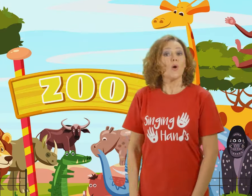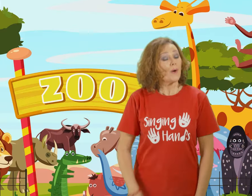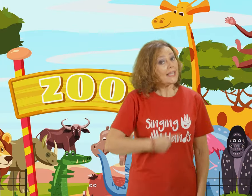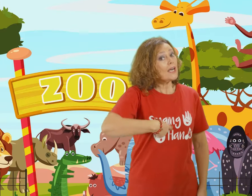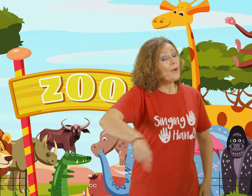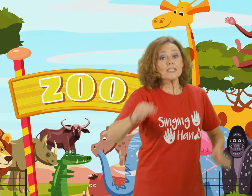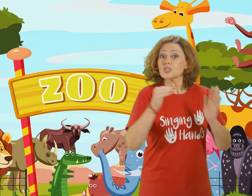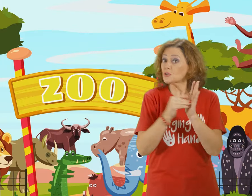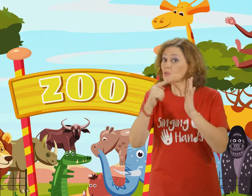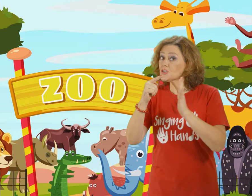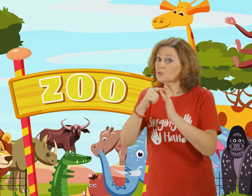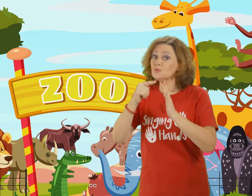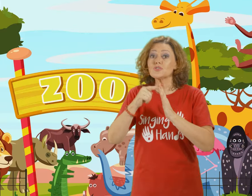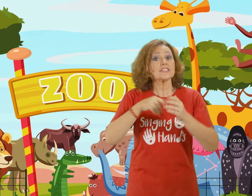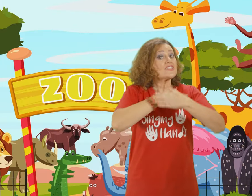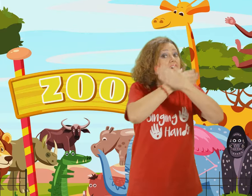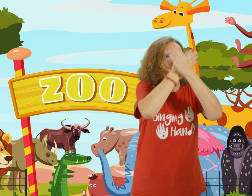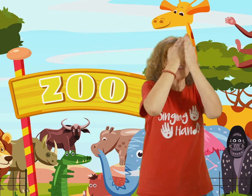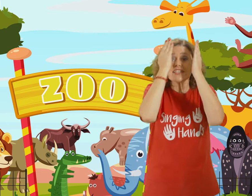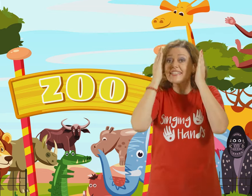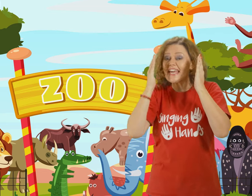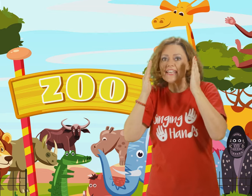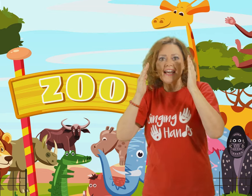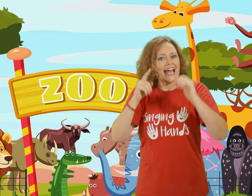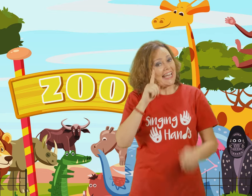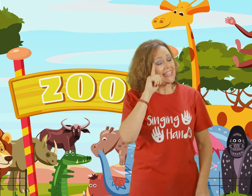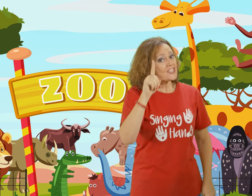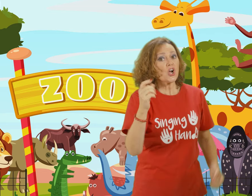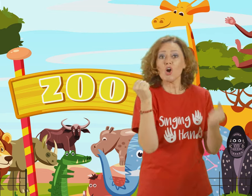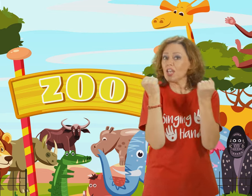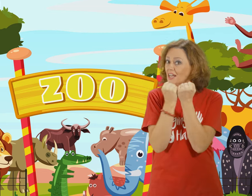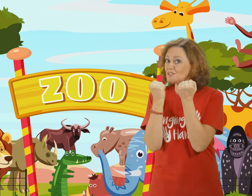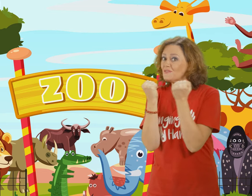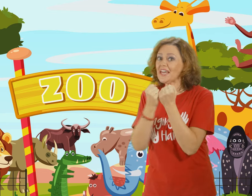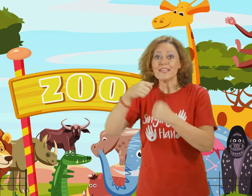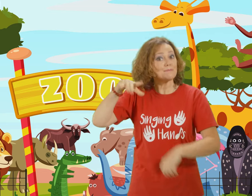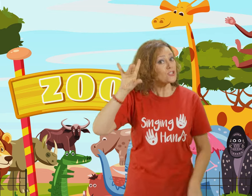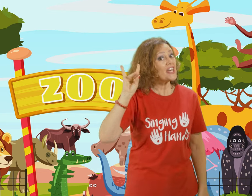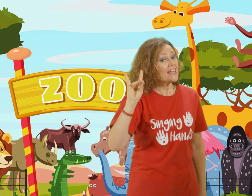Well I went to the Zoo just the other day And I saw lots of animals there